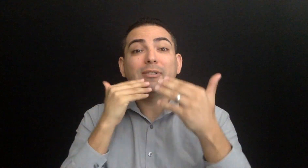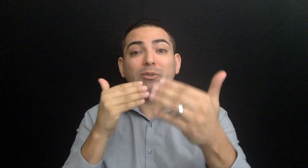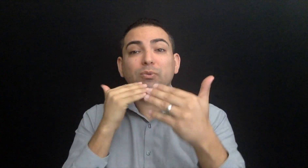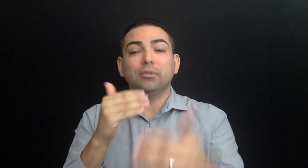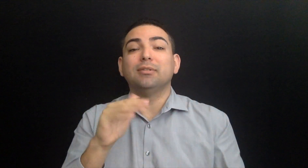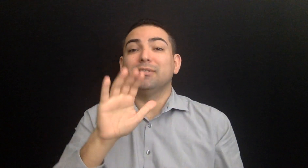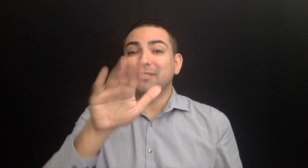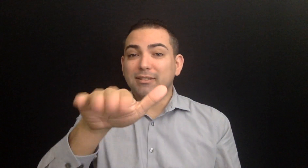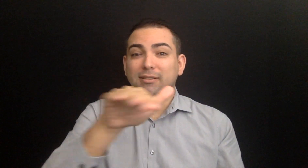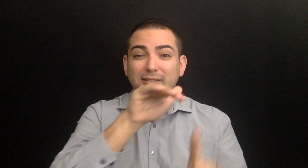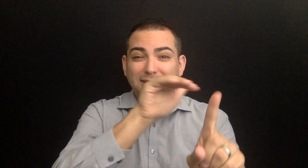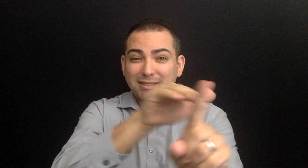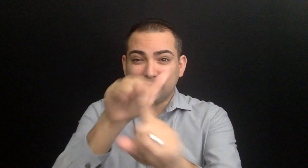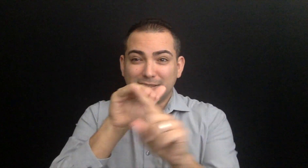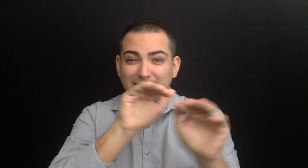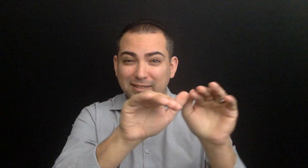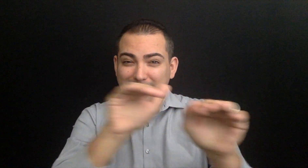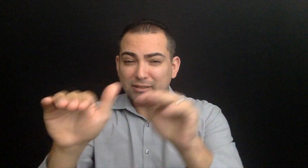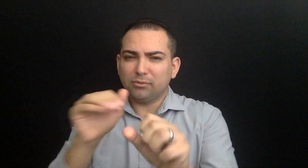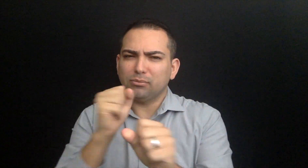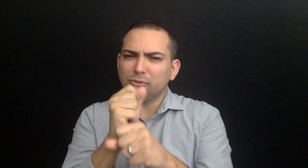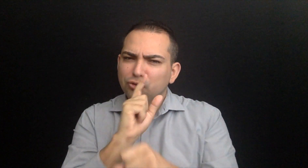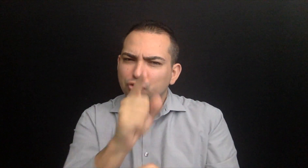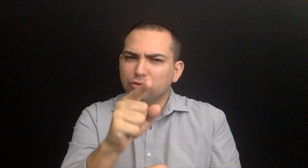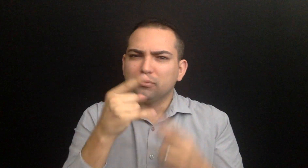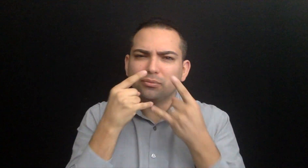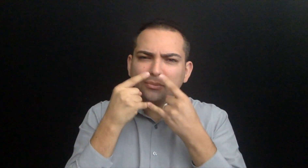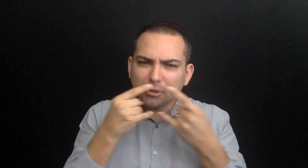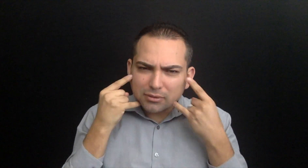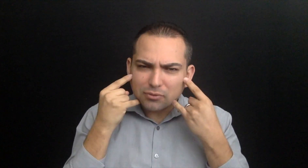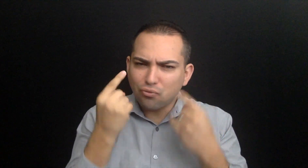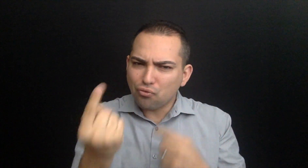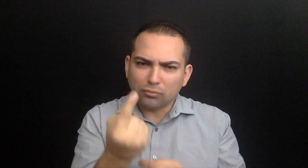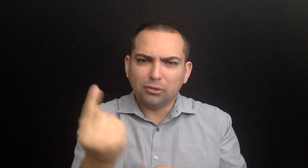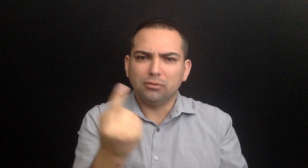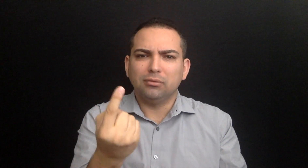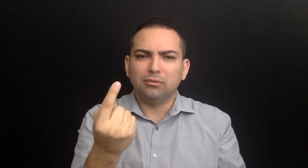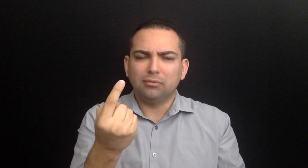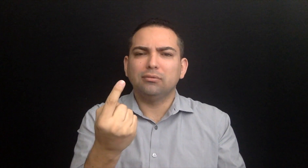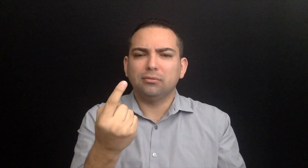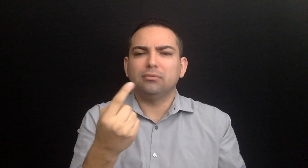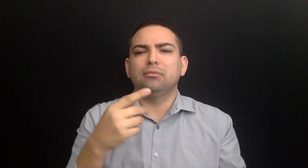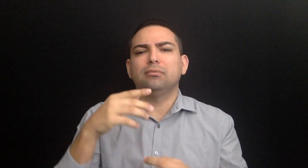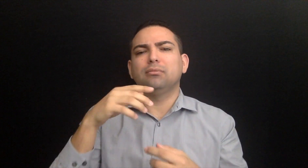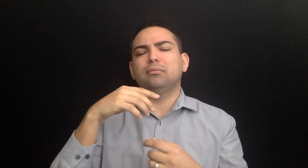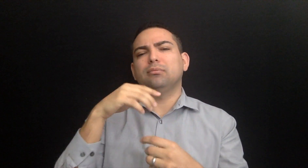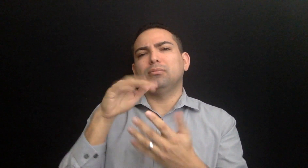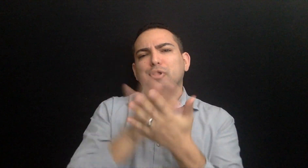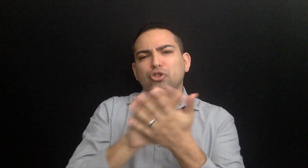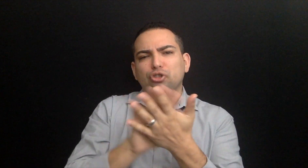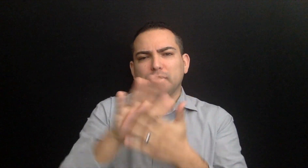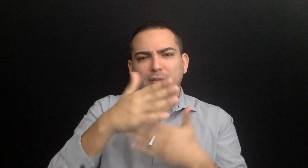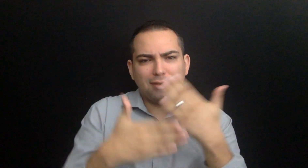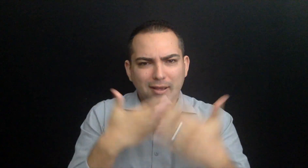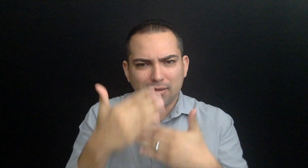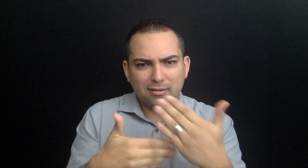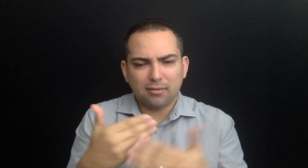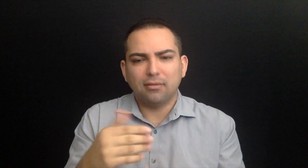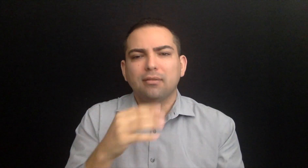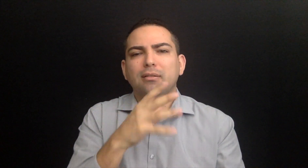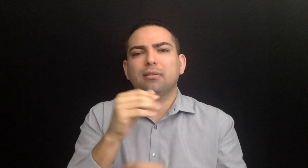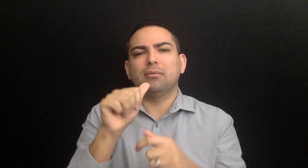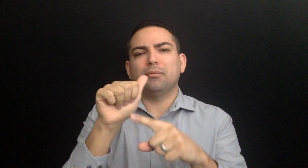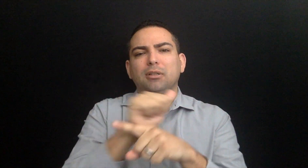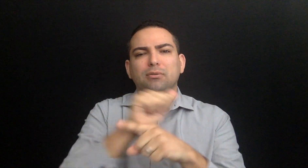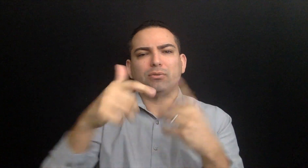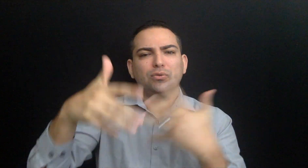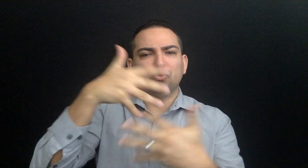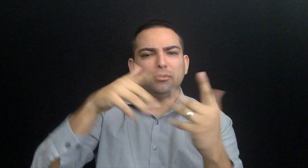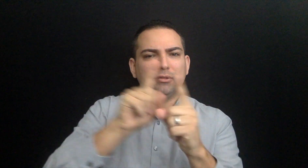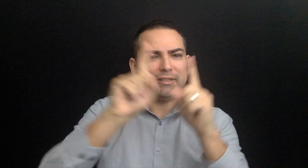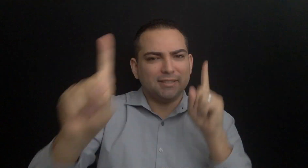Thank you, and be sure to use a mask, wash your hands, and practice social distance.